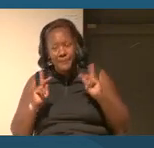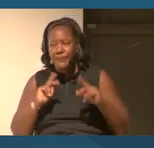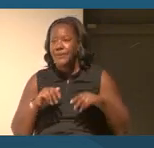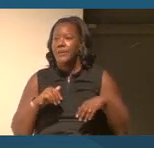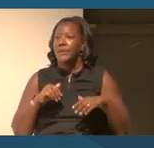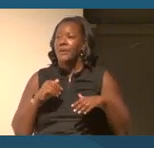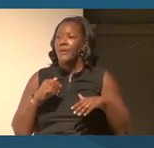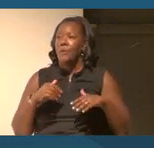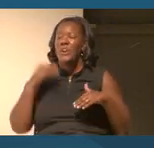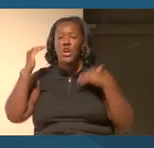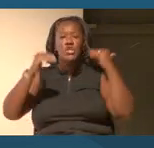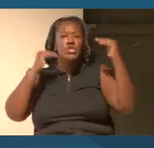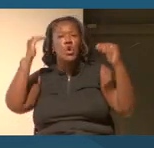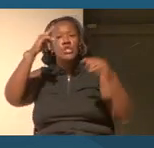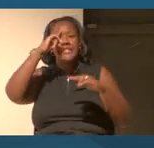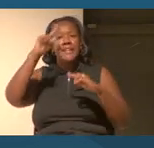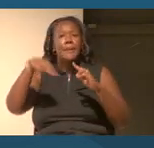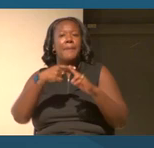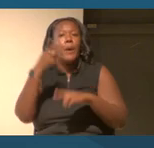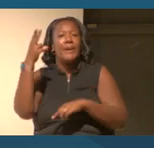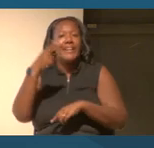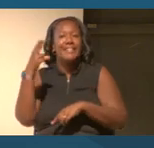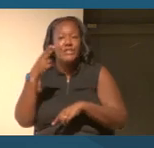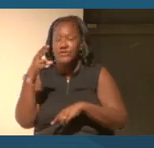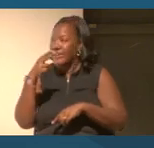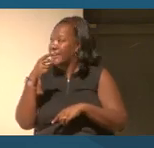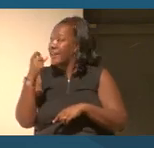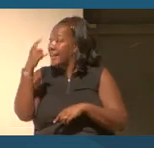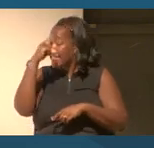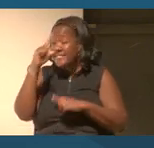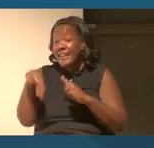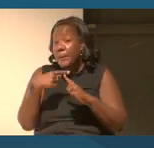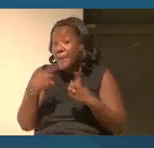think about when they think about history, which is they think about really old stuff.